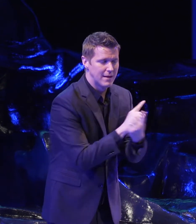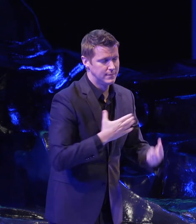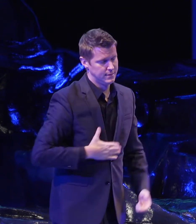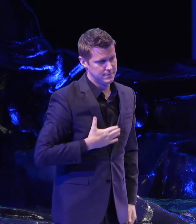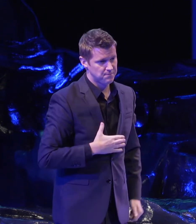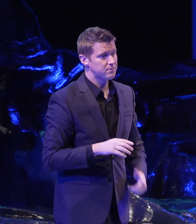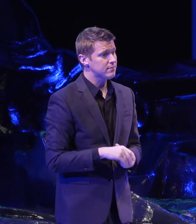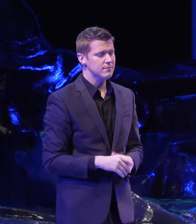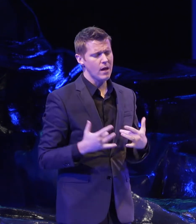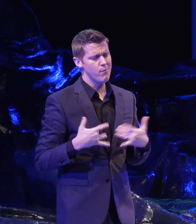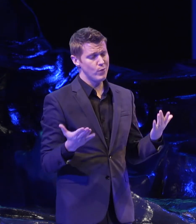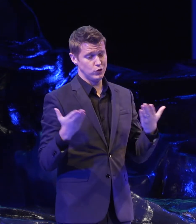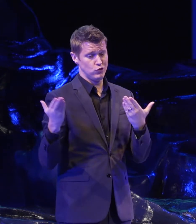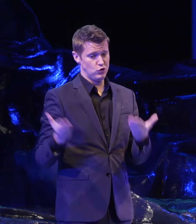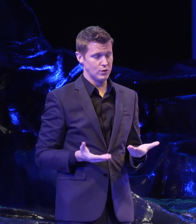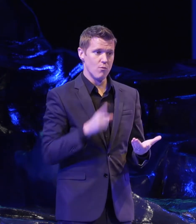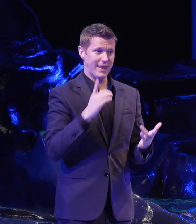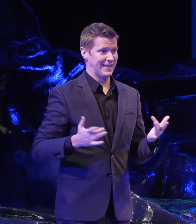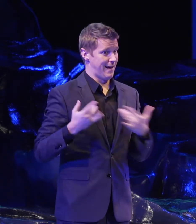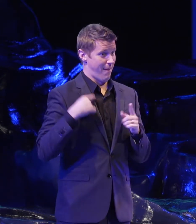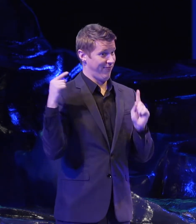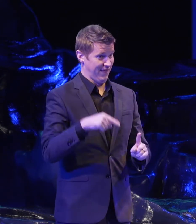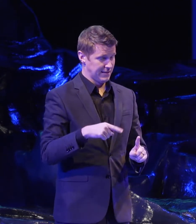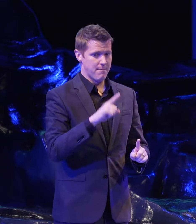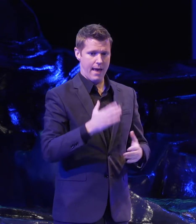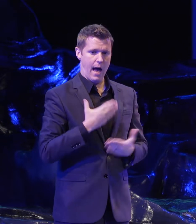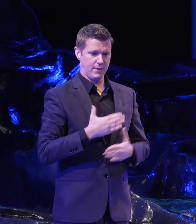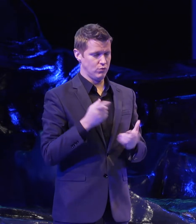I'm thrilled to introduce, really excited about this. I'm glad that she was able to do this for us.